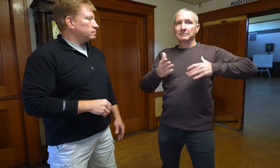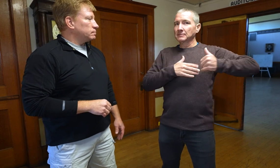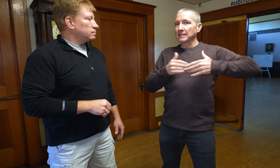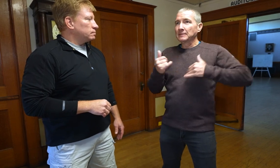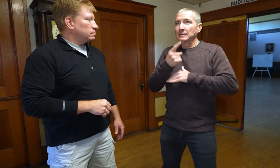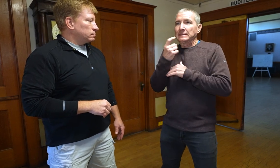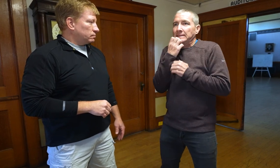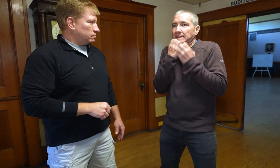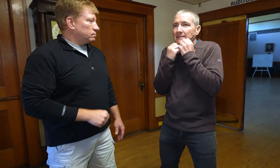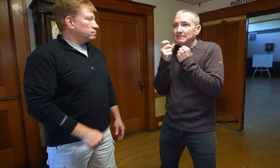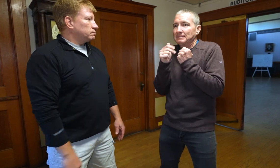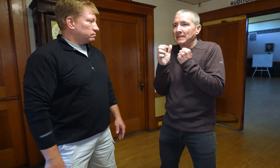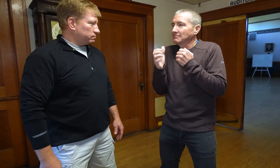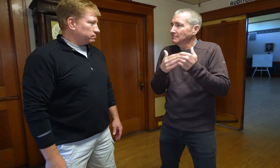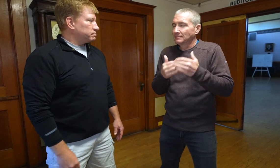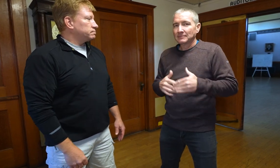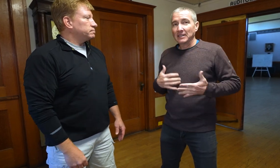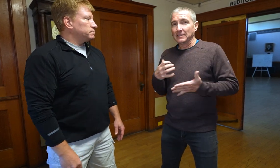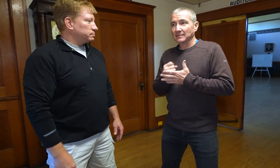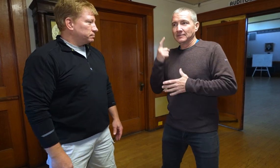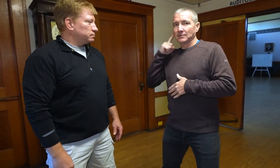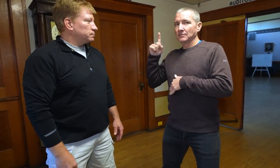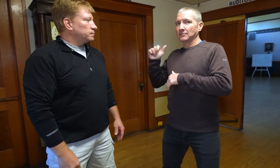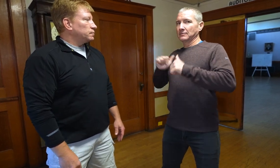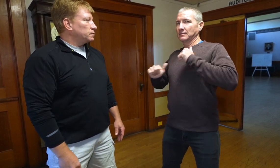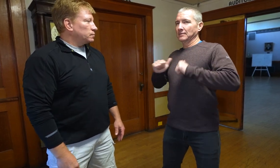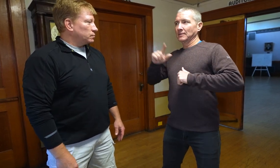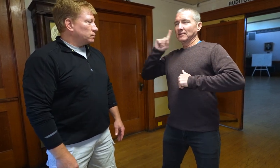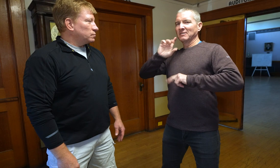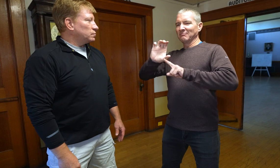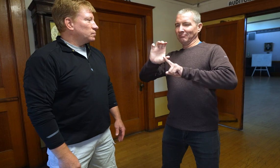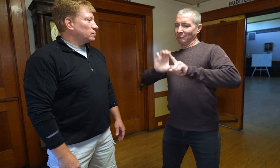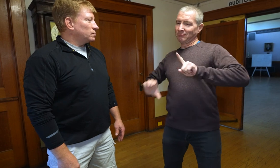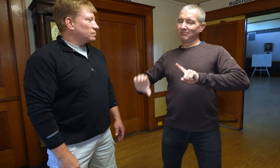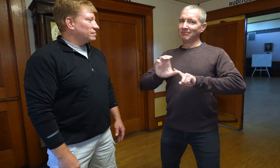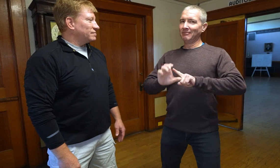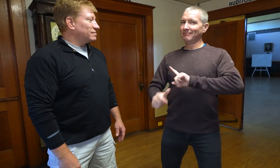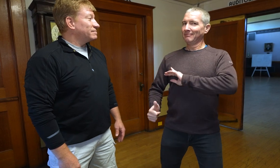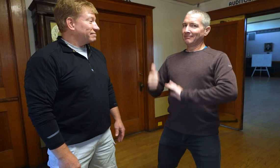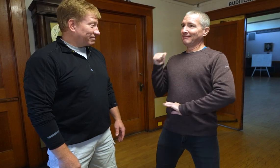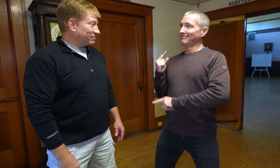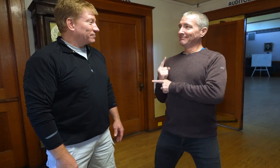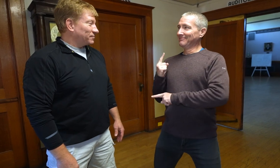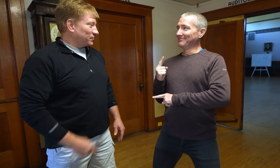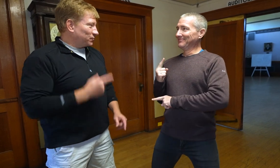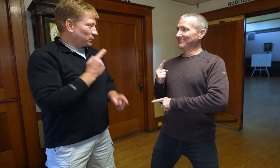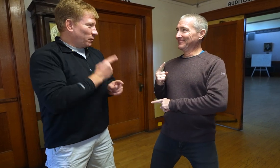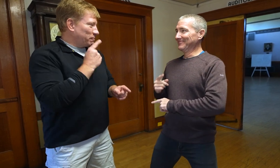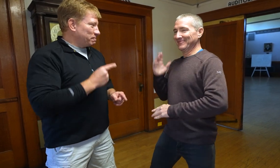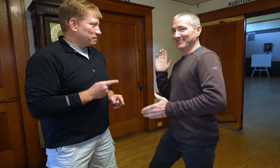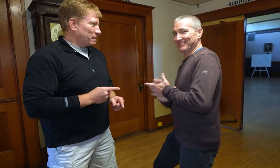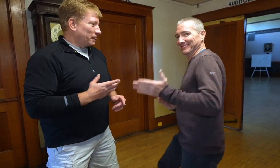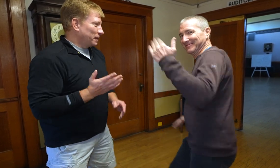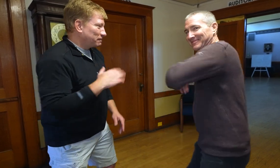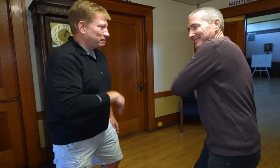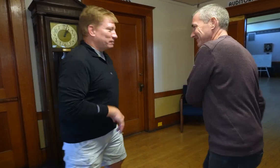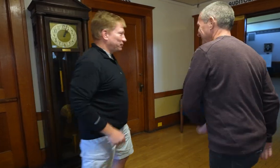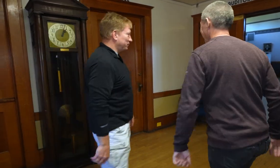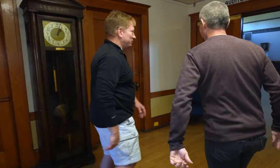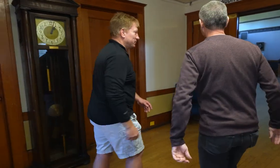even though we try to preserve space as much as we can. Let’s check out the theater space with more Deaf culture, shall we? Right! Let’s go!